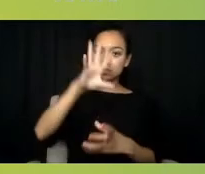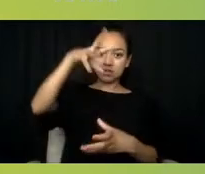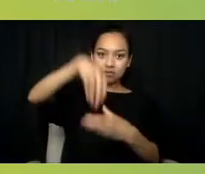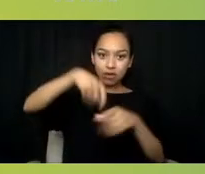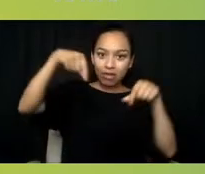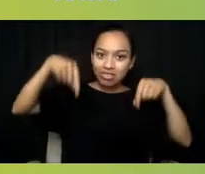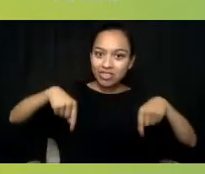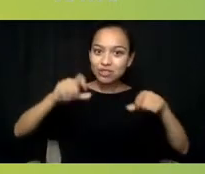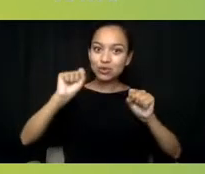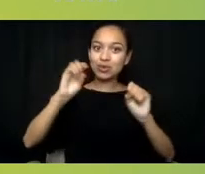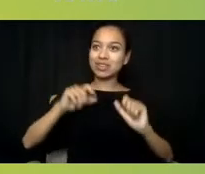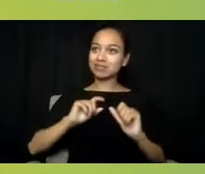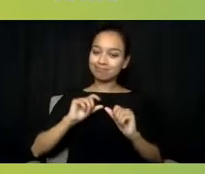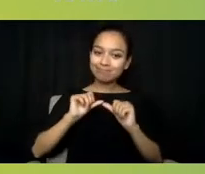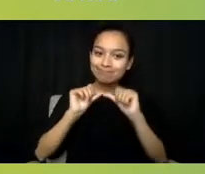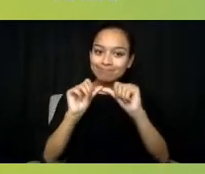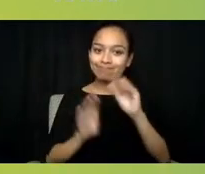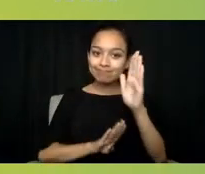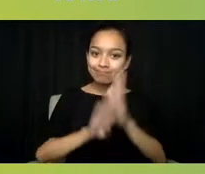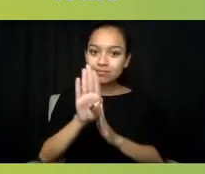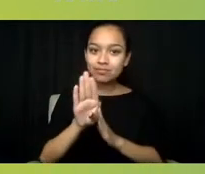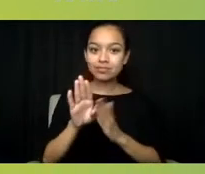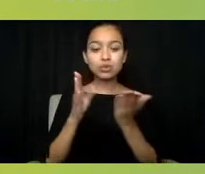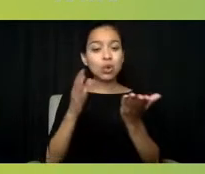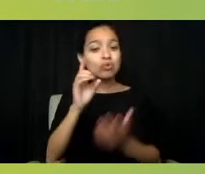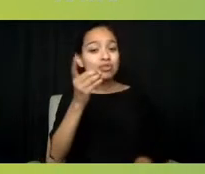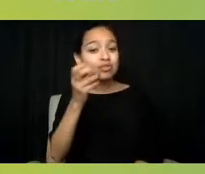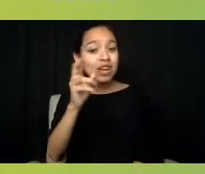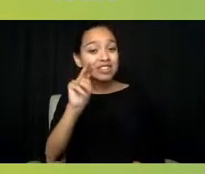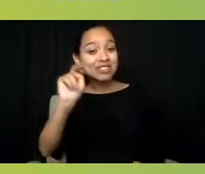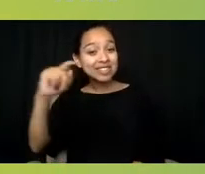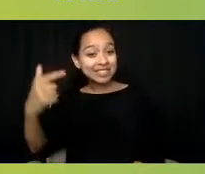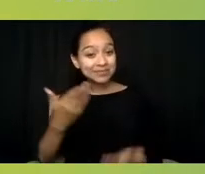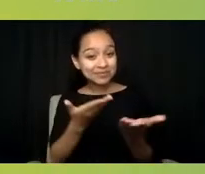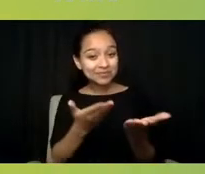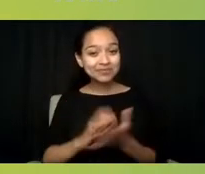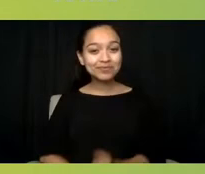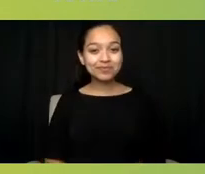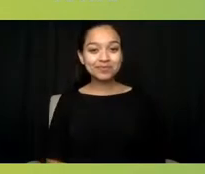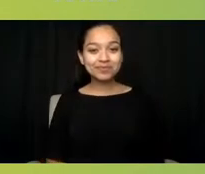So Dr. Ng, I'll come to you. Thanks, and thank you!